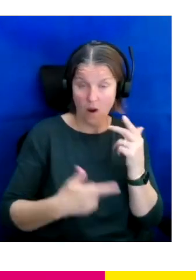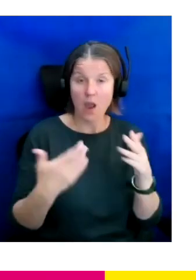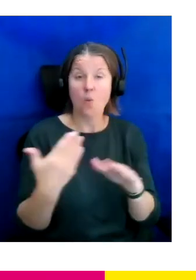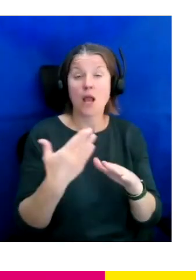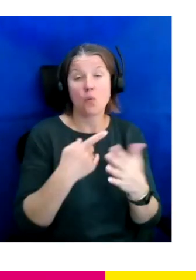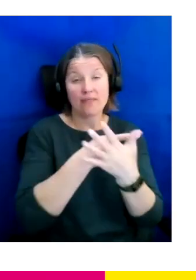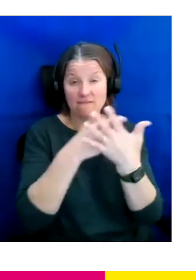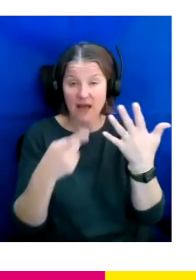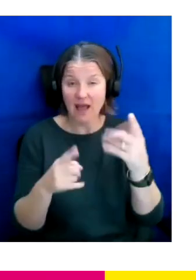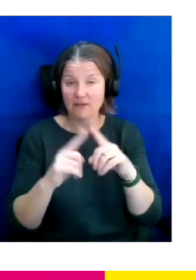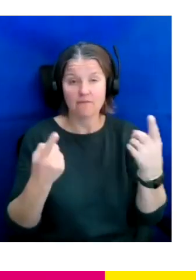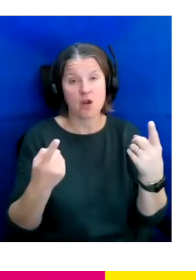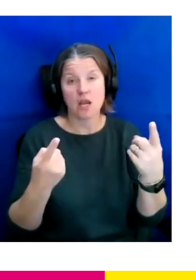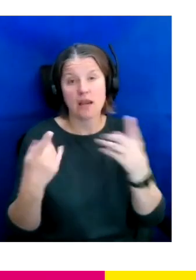They really are fantastic.